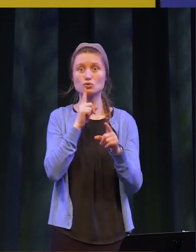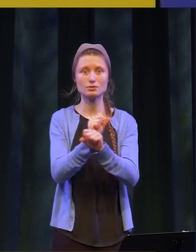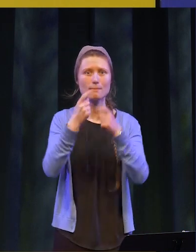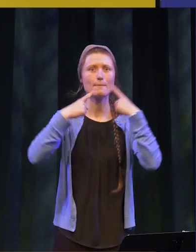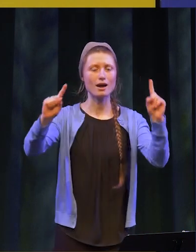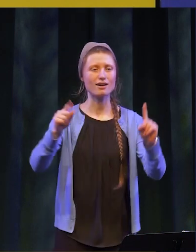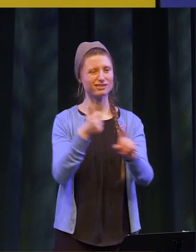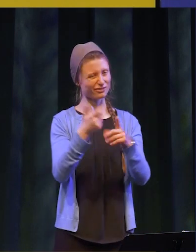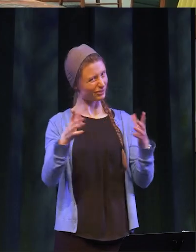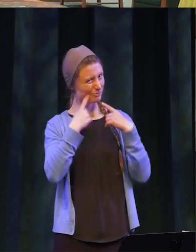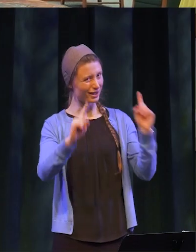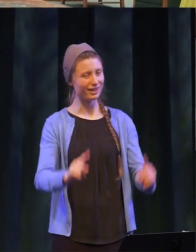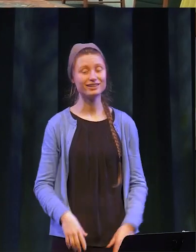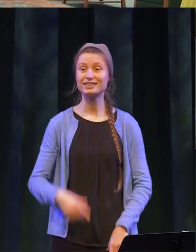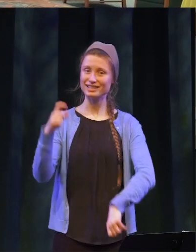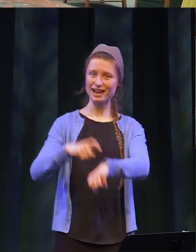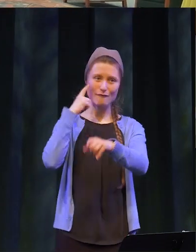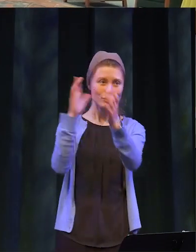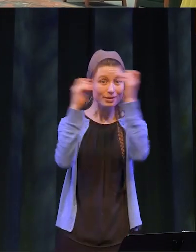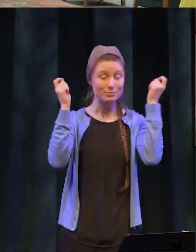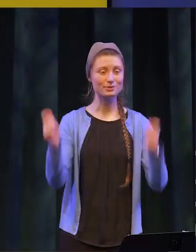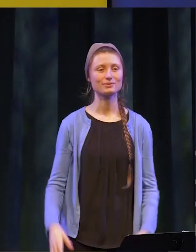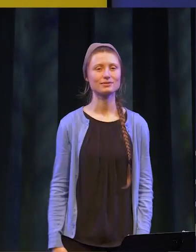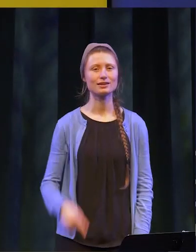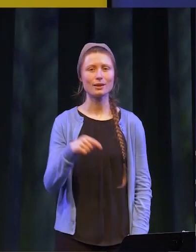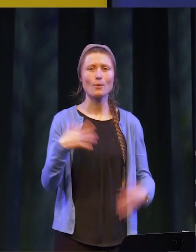have achieved! It’s time to celebrate! This